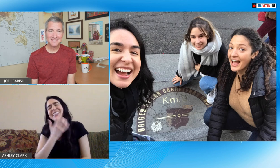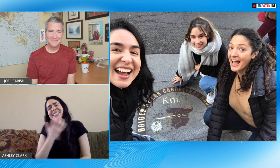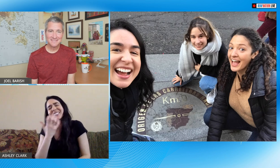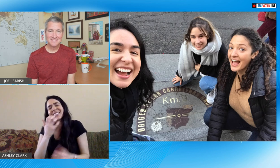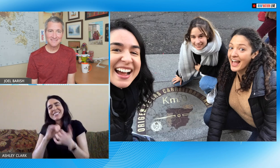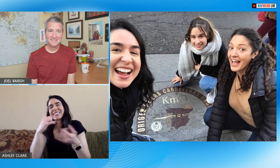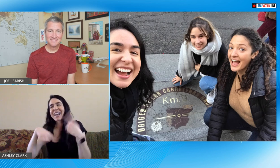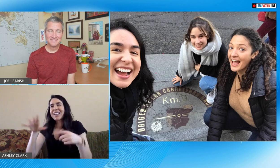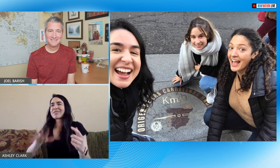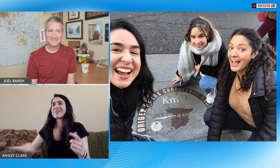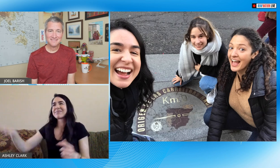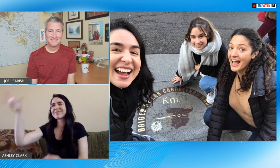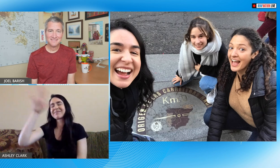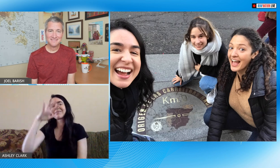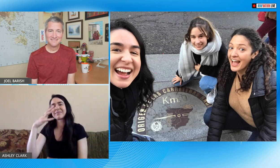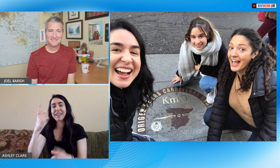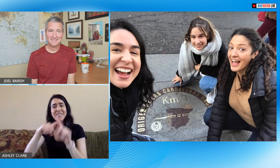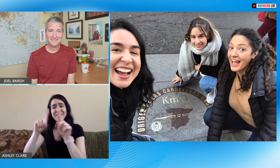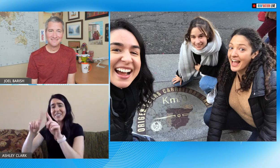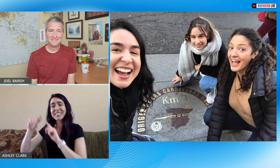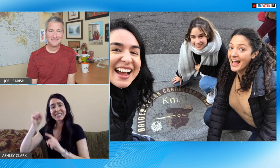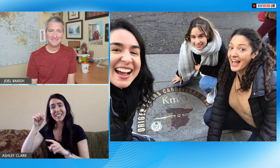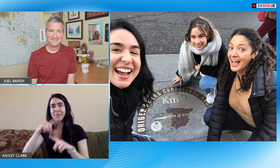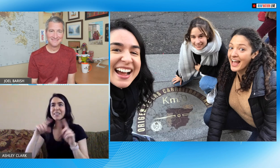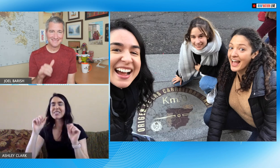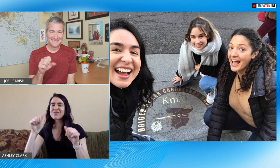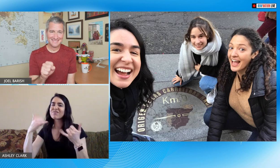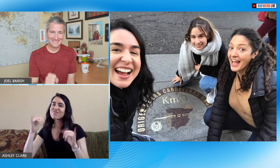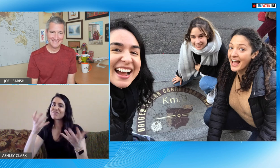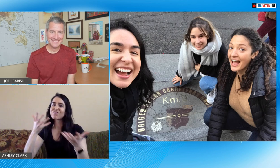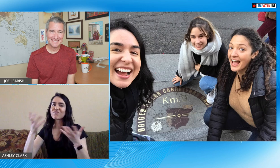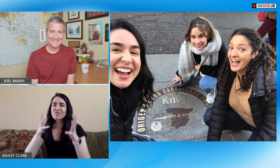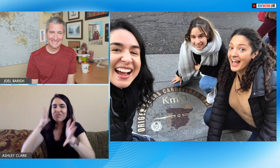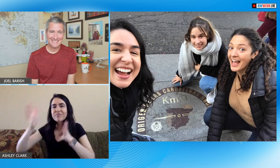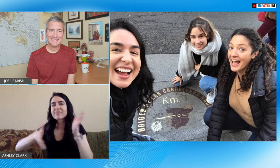language we could still understand each other and I loved that connection